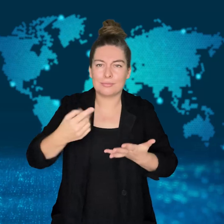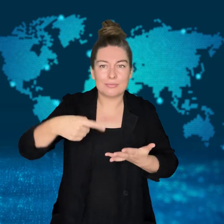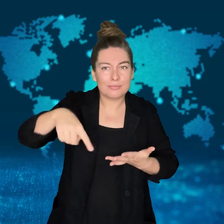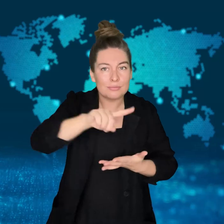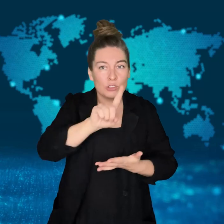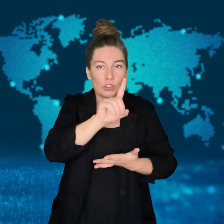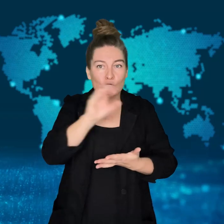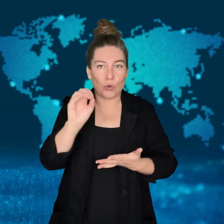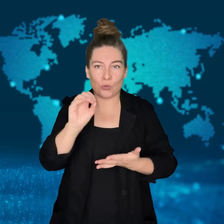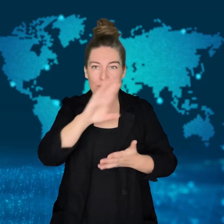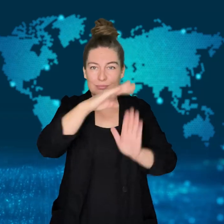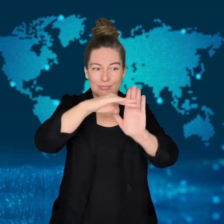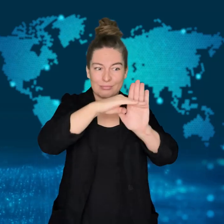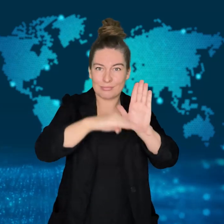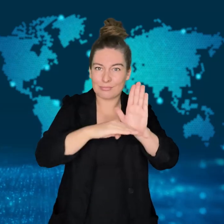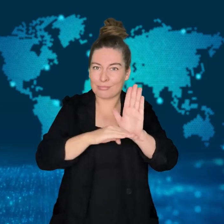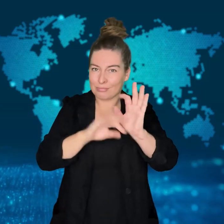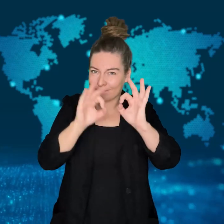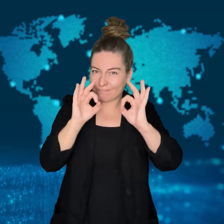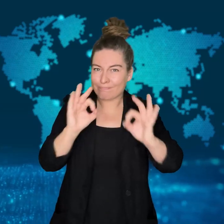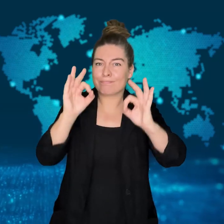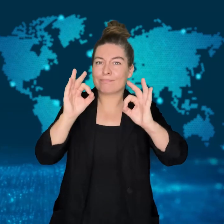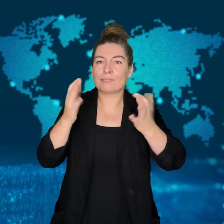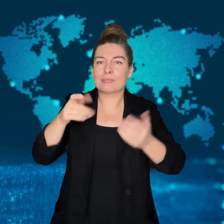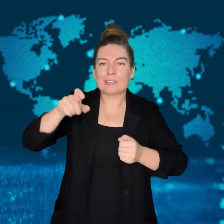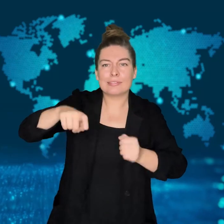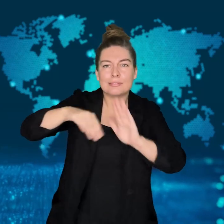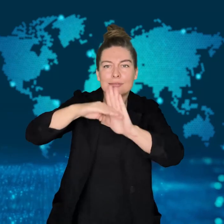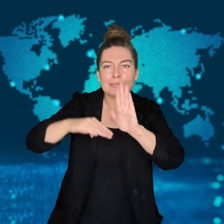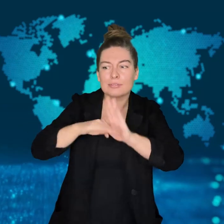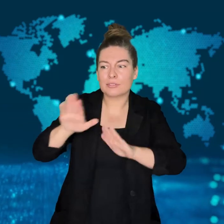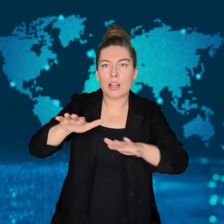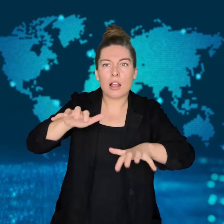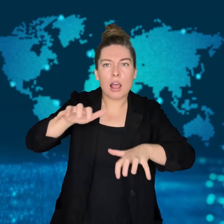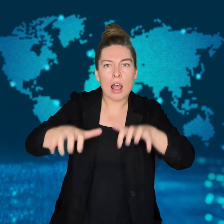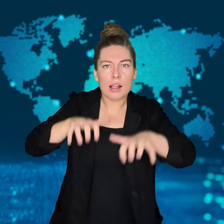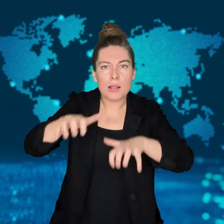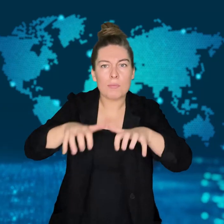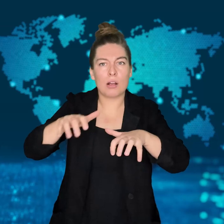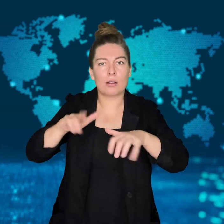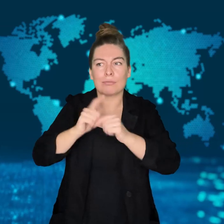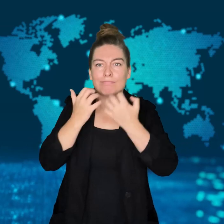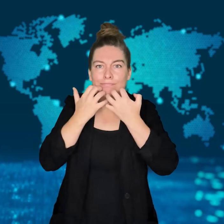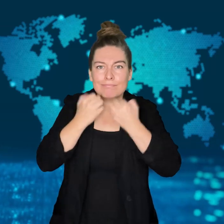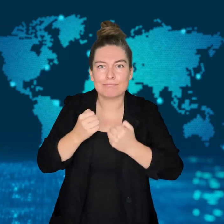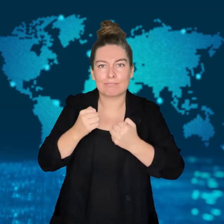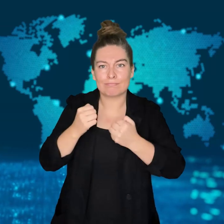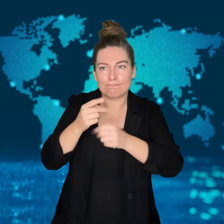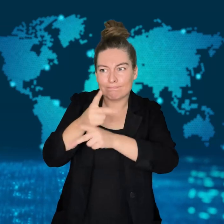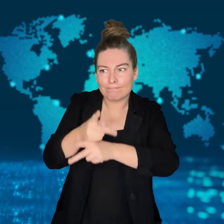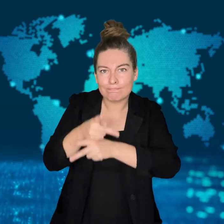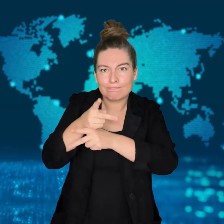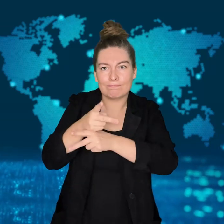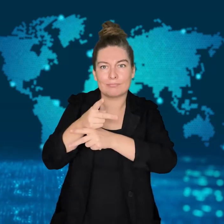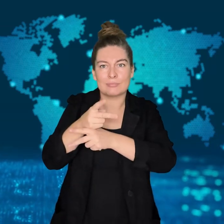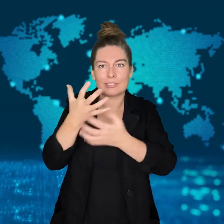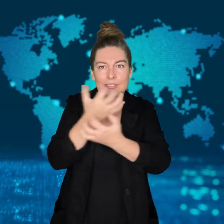One wildlife advocate group has urged that the country needs stricter legislation to